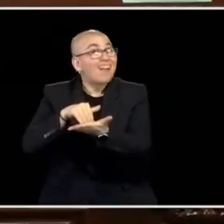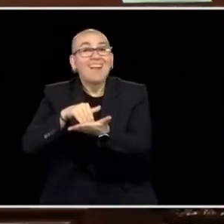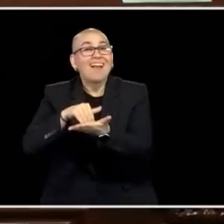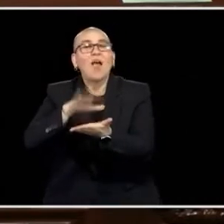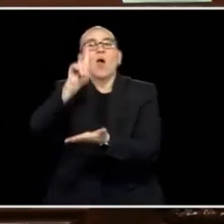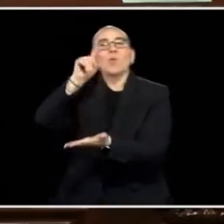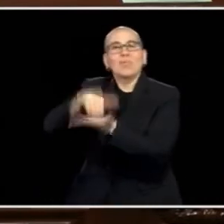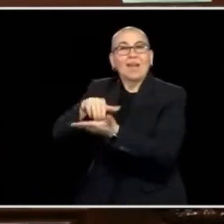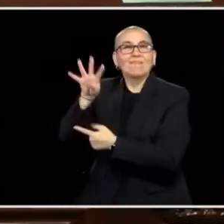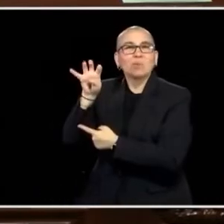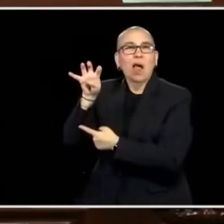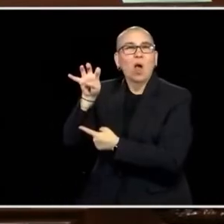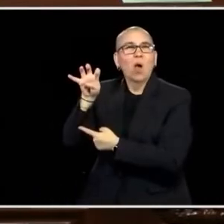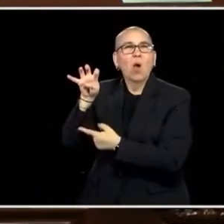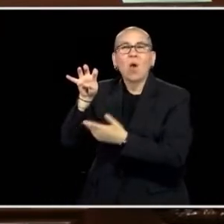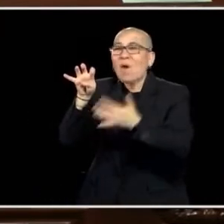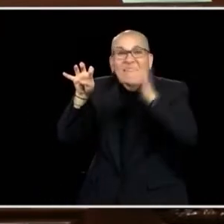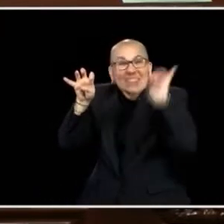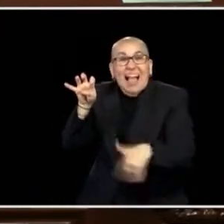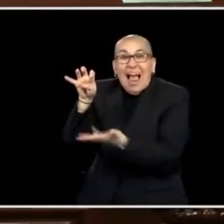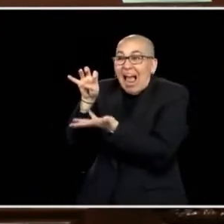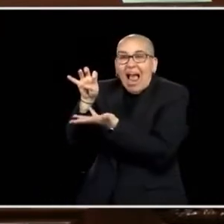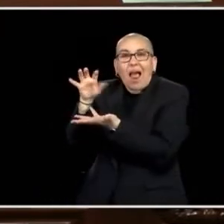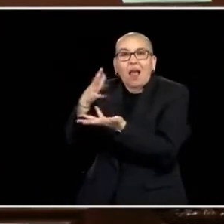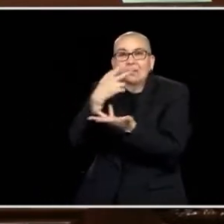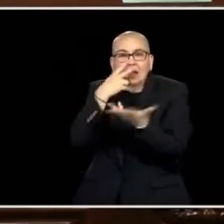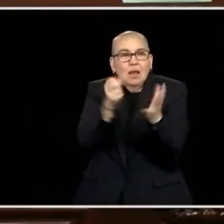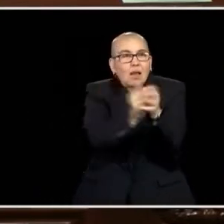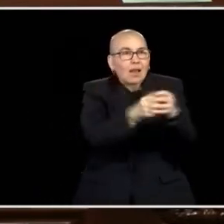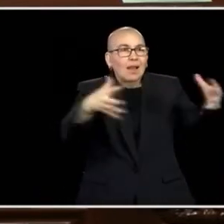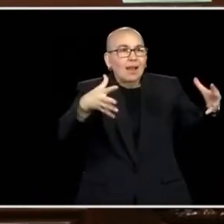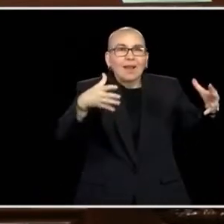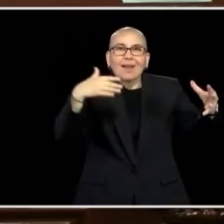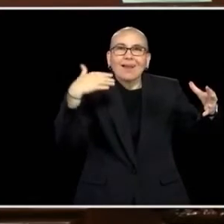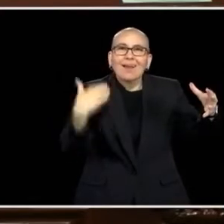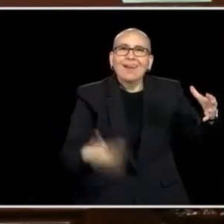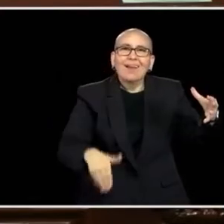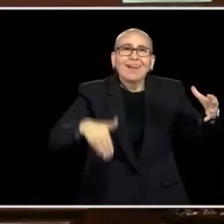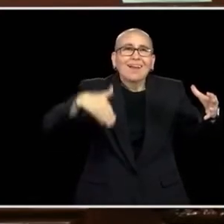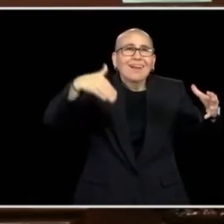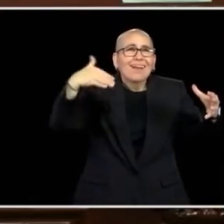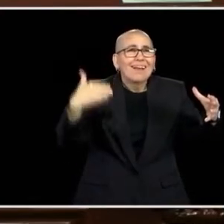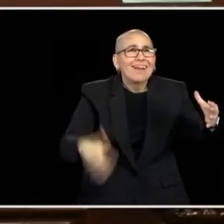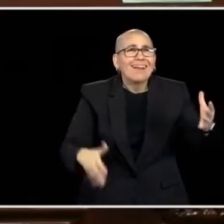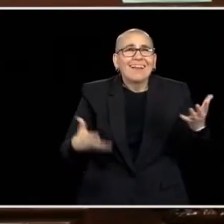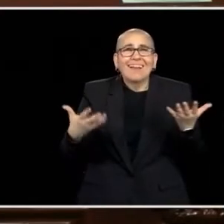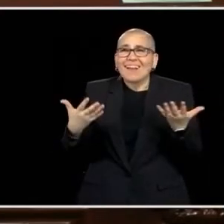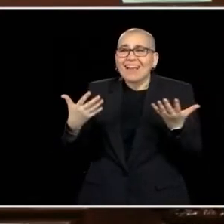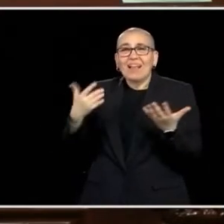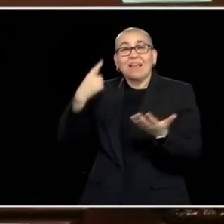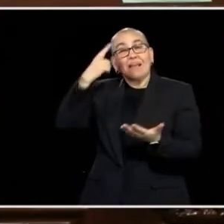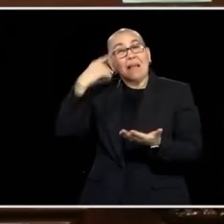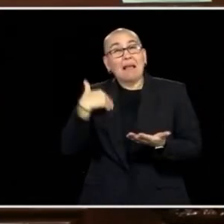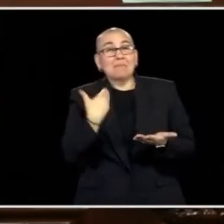1,000, WE GOT ABOUT 1400. THAT PROGRAM WORKED. NOW, THE FUNDING IS COMING TO AN END, I WOULD ASK US ALL, I THINK THIS IS ONE OF THOSE